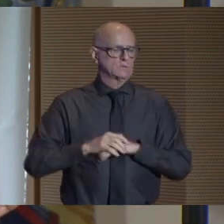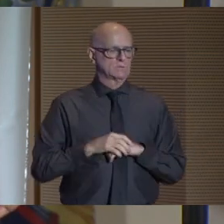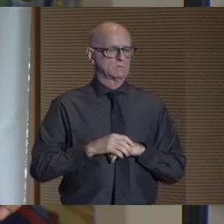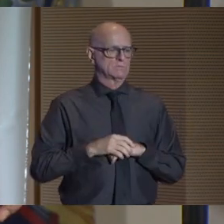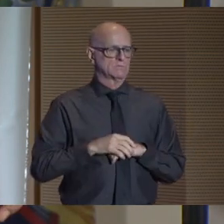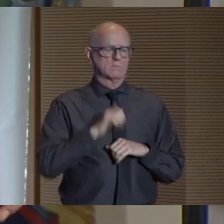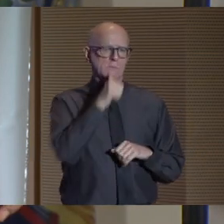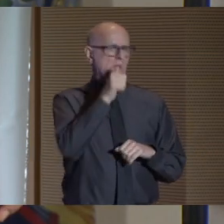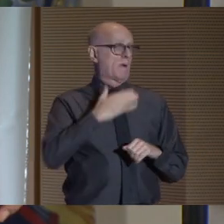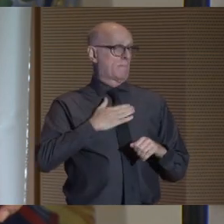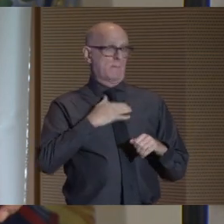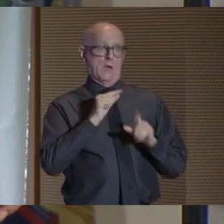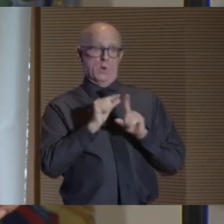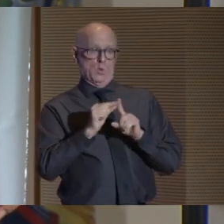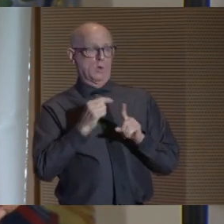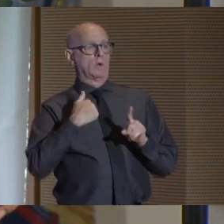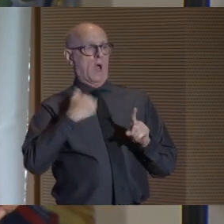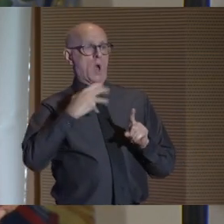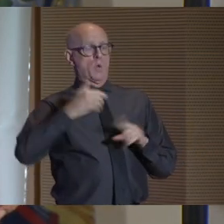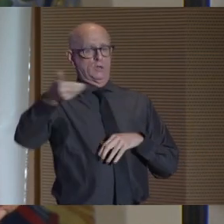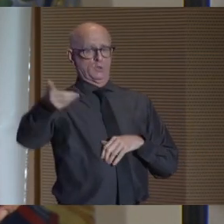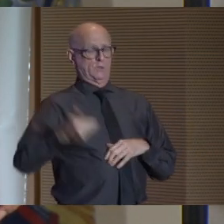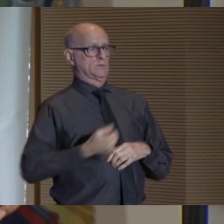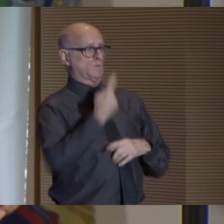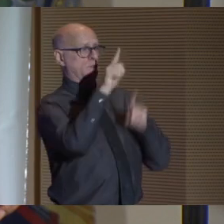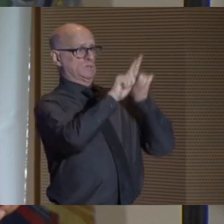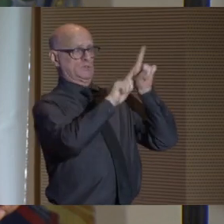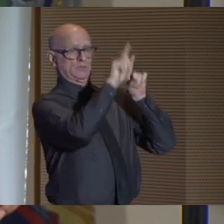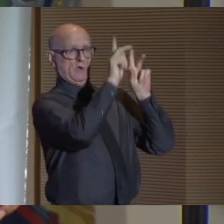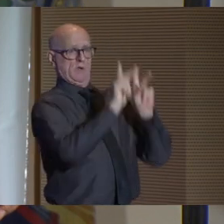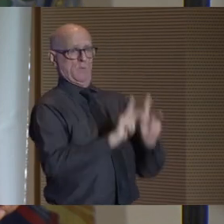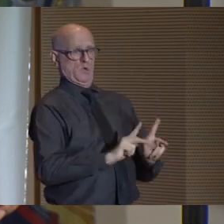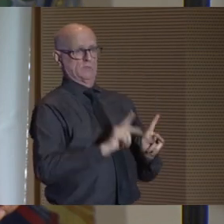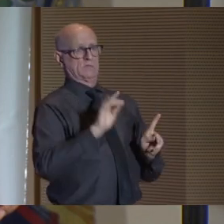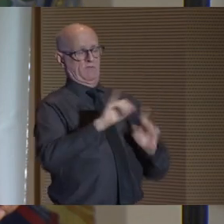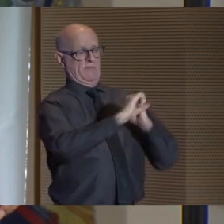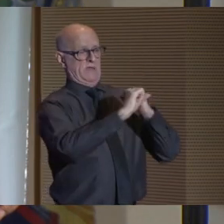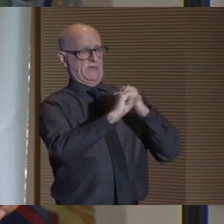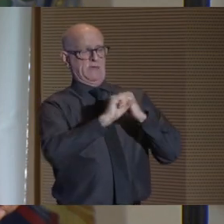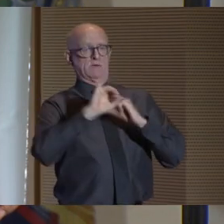I want to introduce one of the stars of the campaign, Gesy Duran.